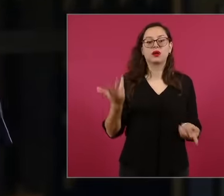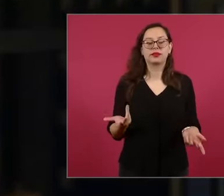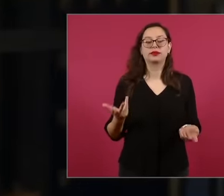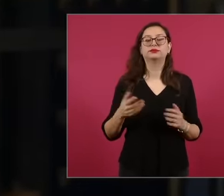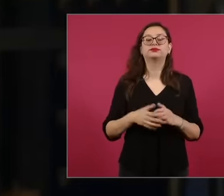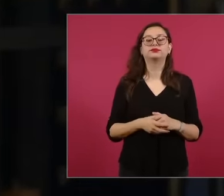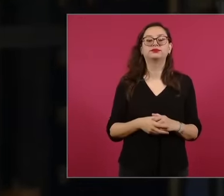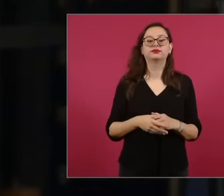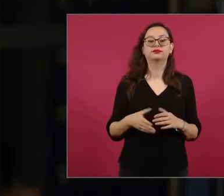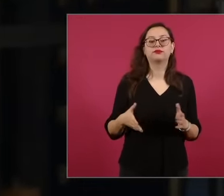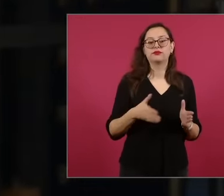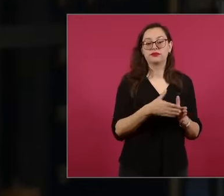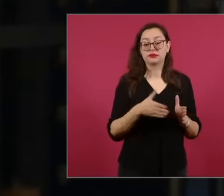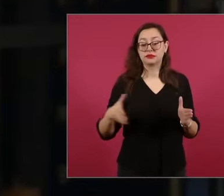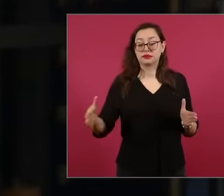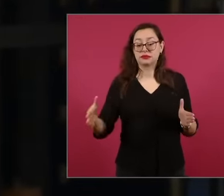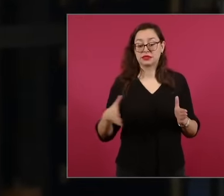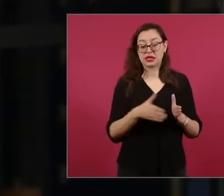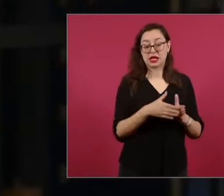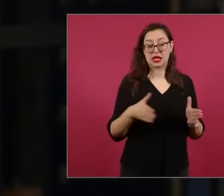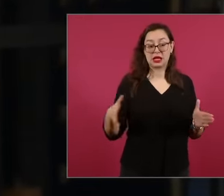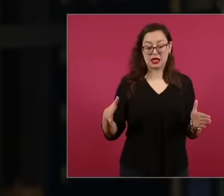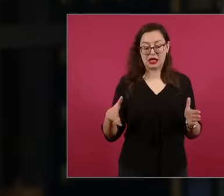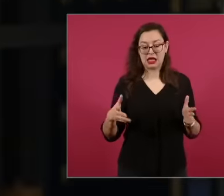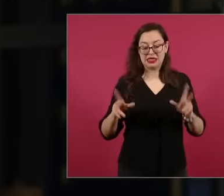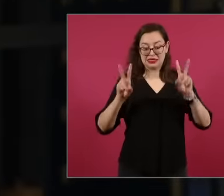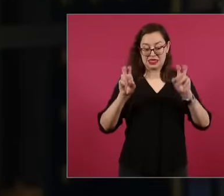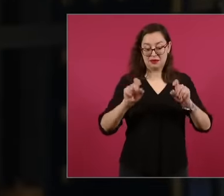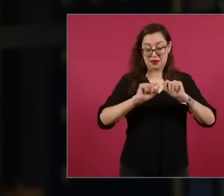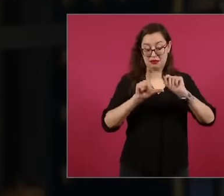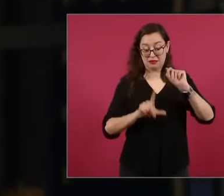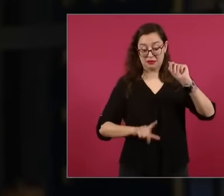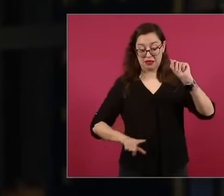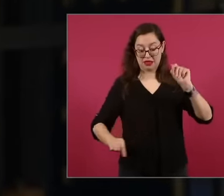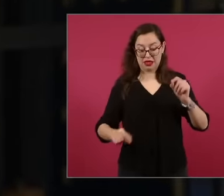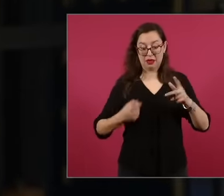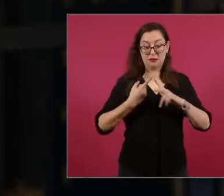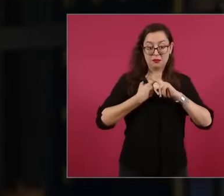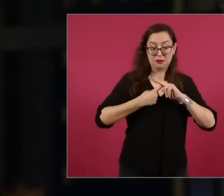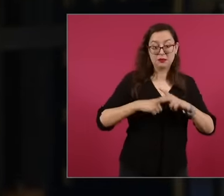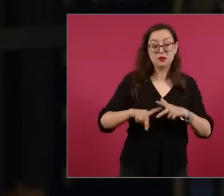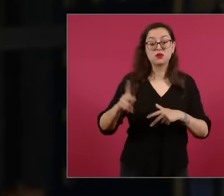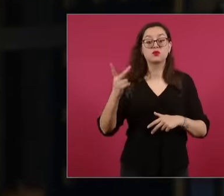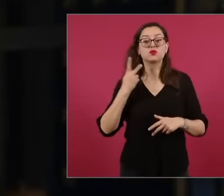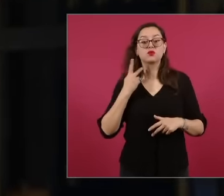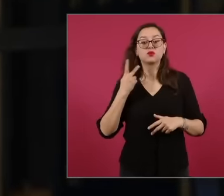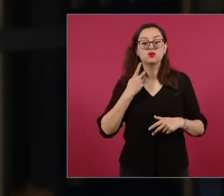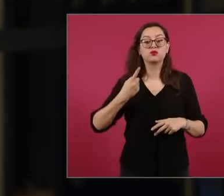in a period and there we talked with colleagues from political and social sciences, yours